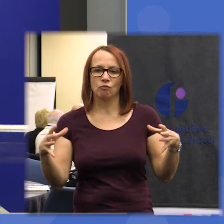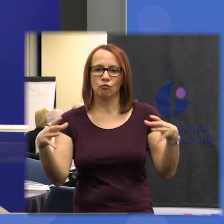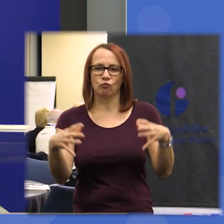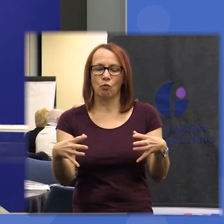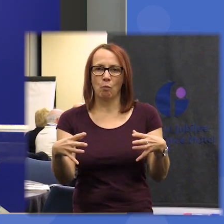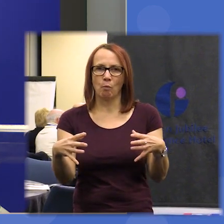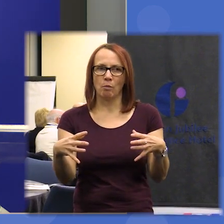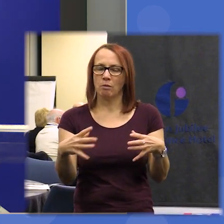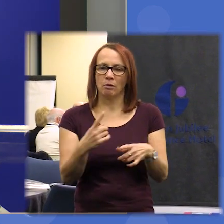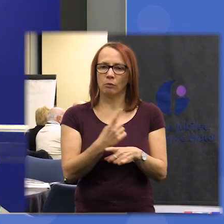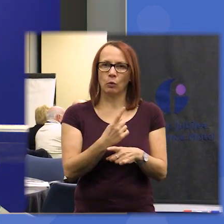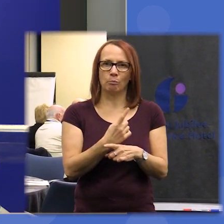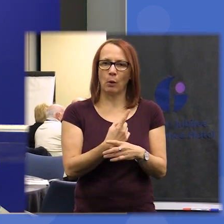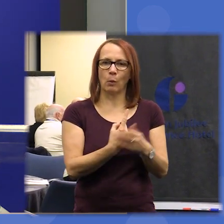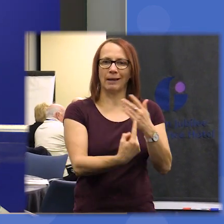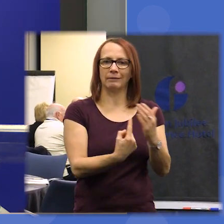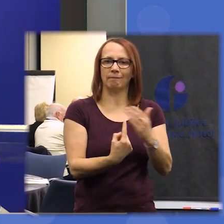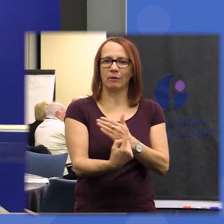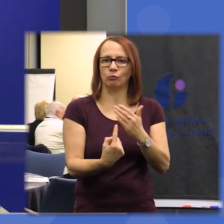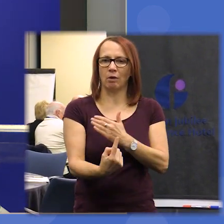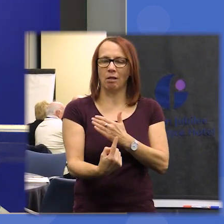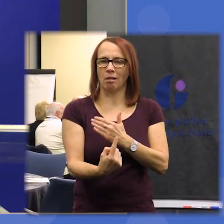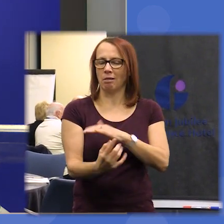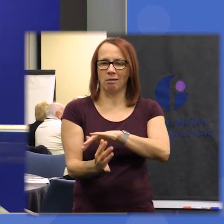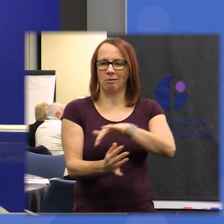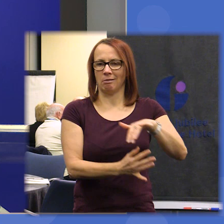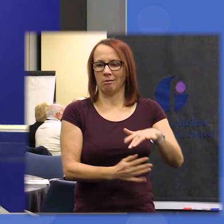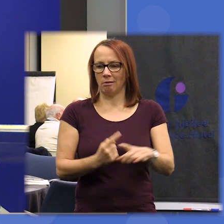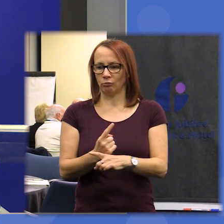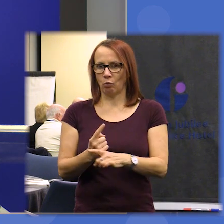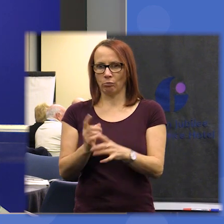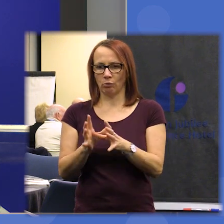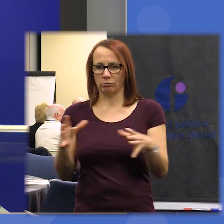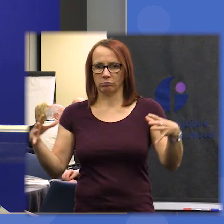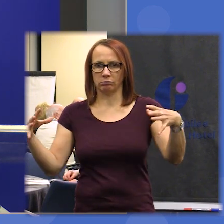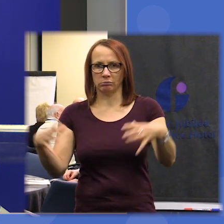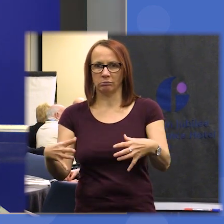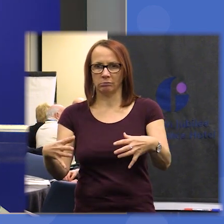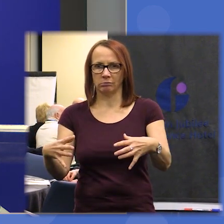from the individual to to a collective em endeavor and we're going to find the